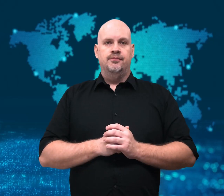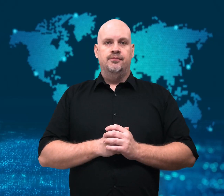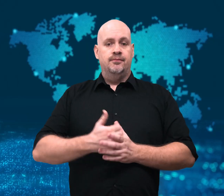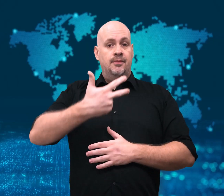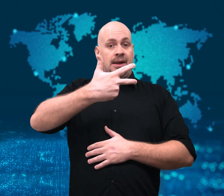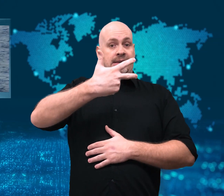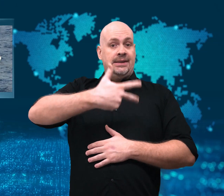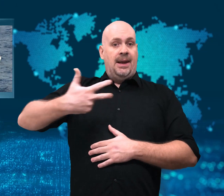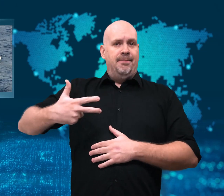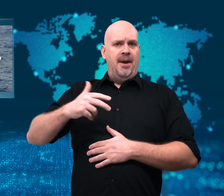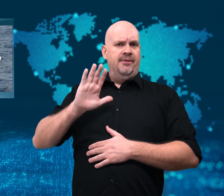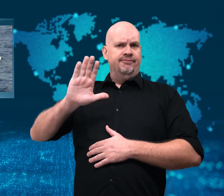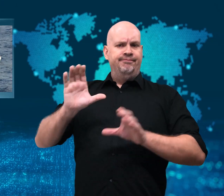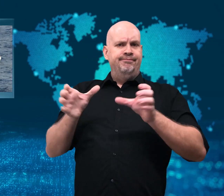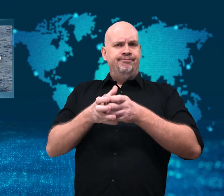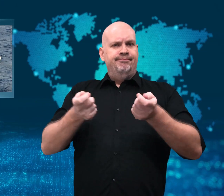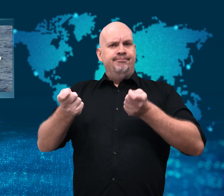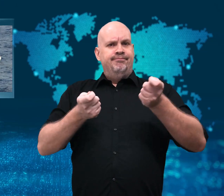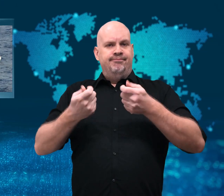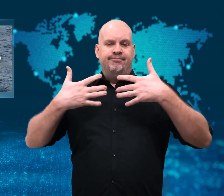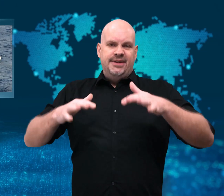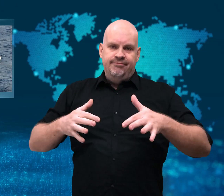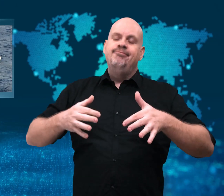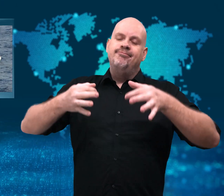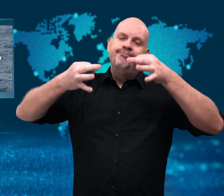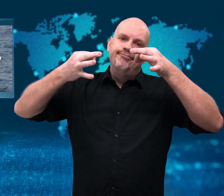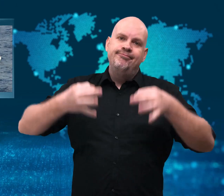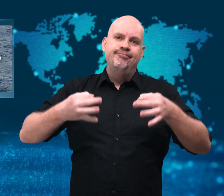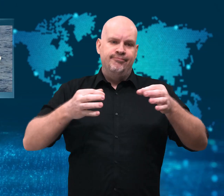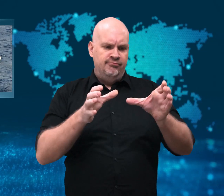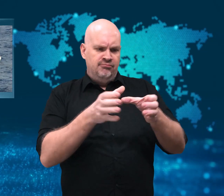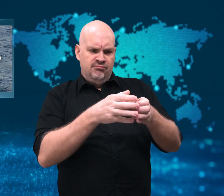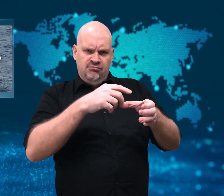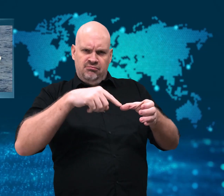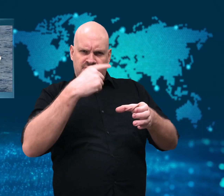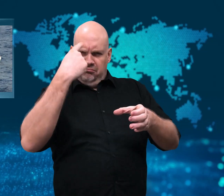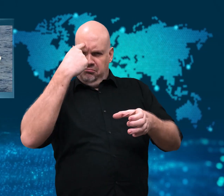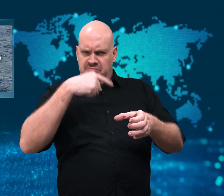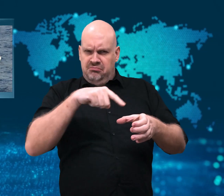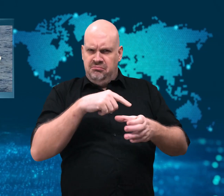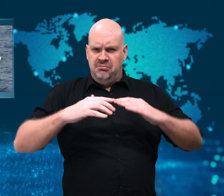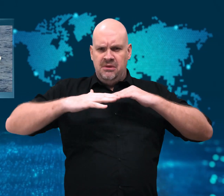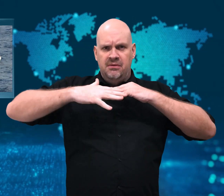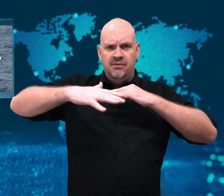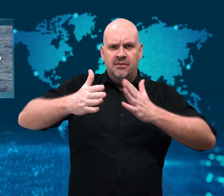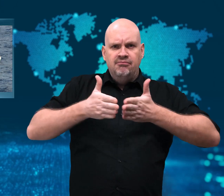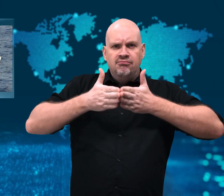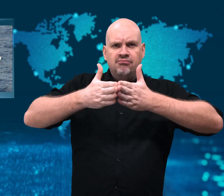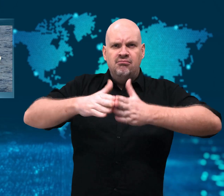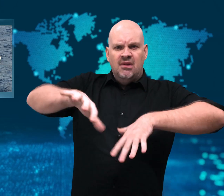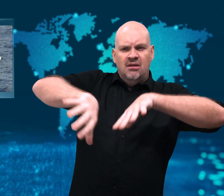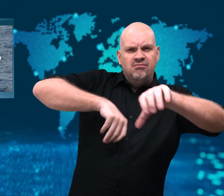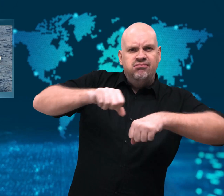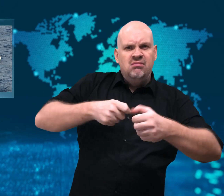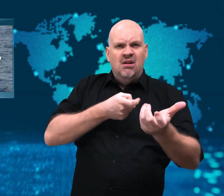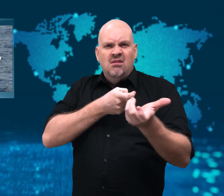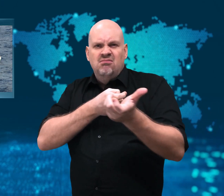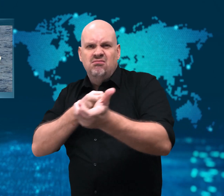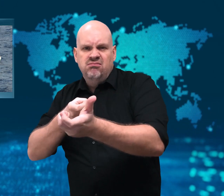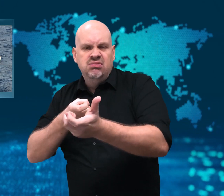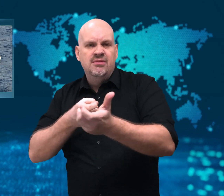[Gavin]: Authorities in Denmark have released suspected pirates in